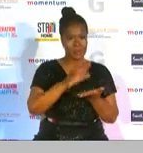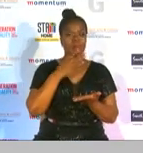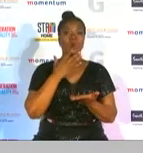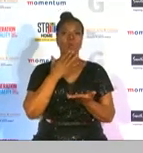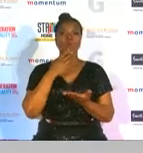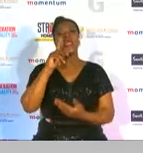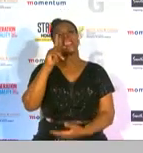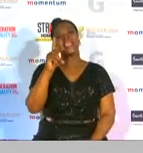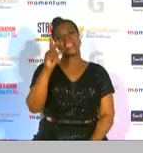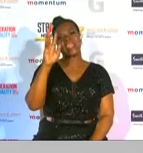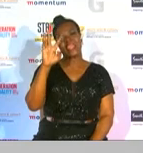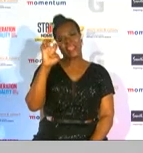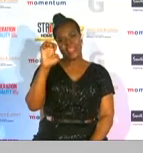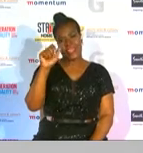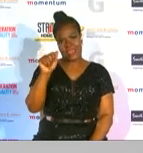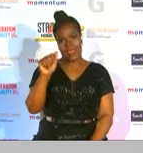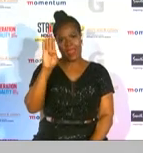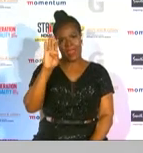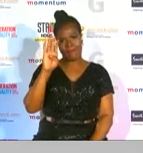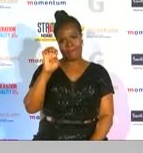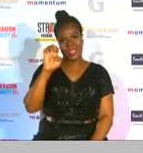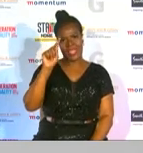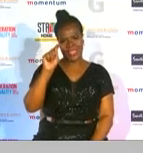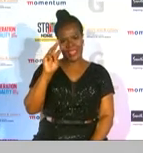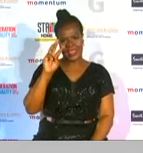keawetu italy to present this award is four-time